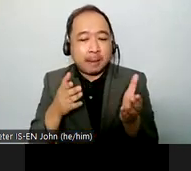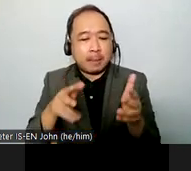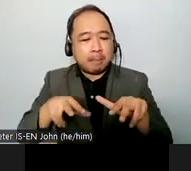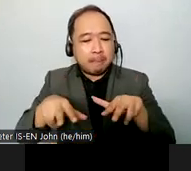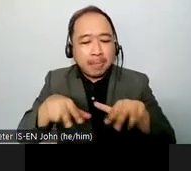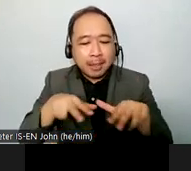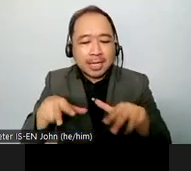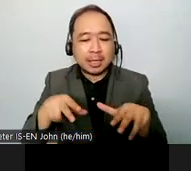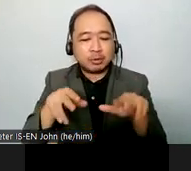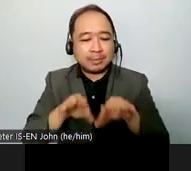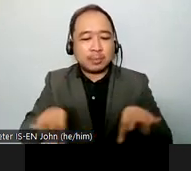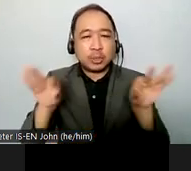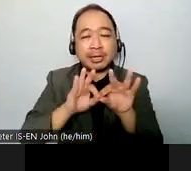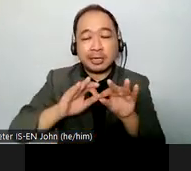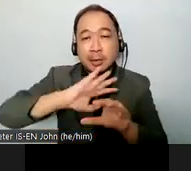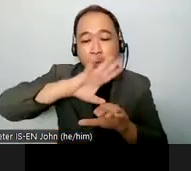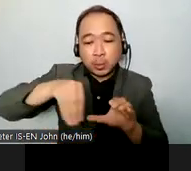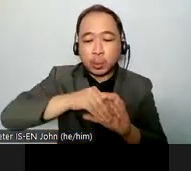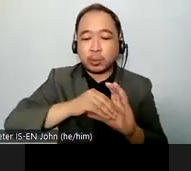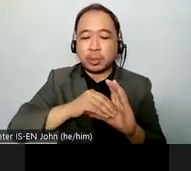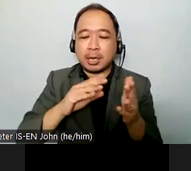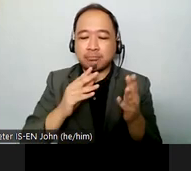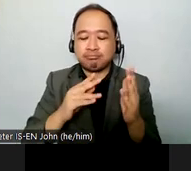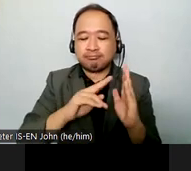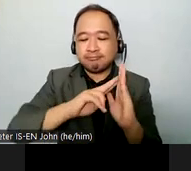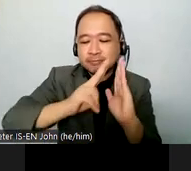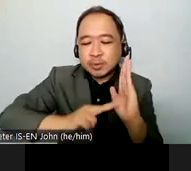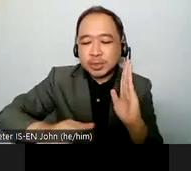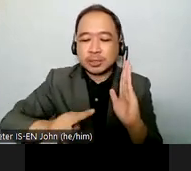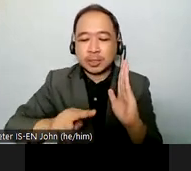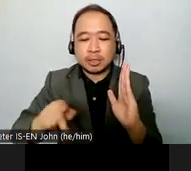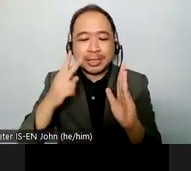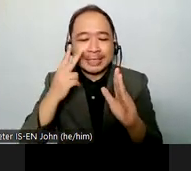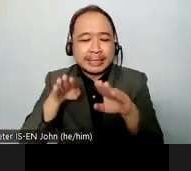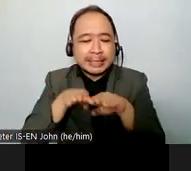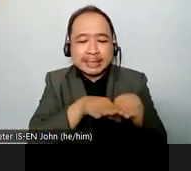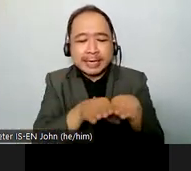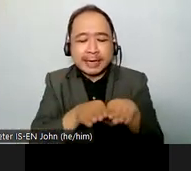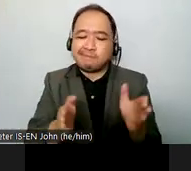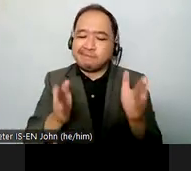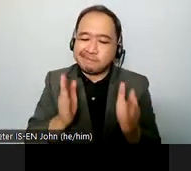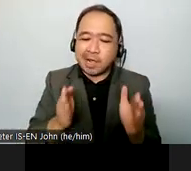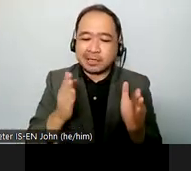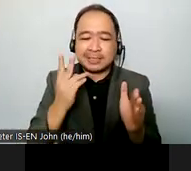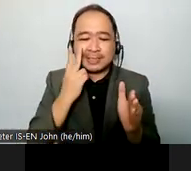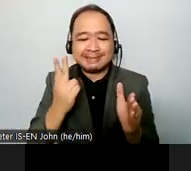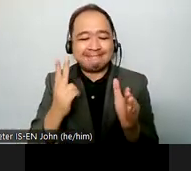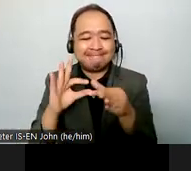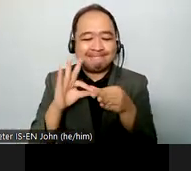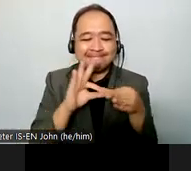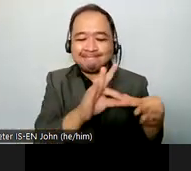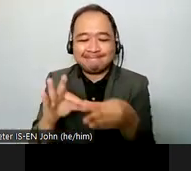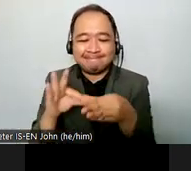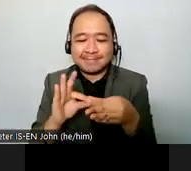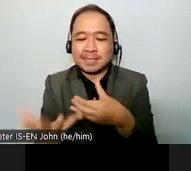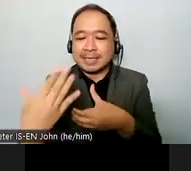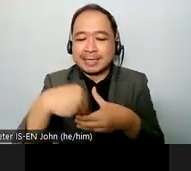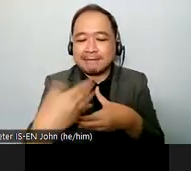other stakeholders needs to include people with disabilities and not only in those efforts that